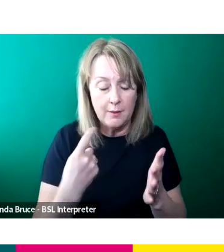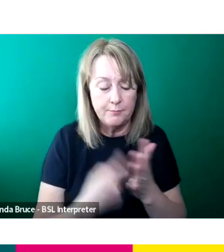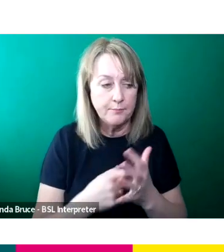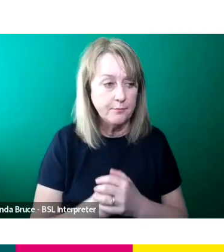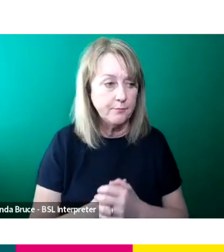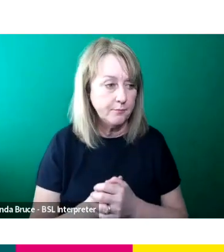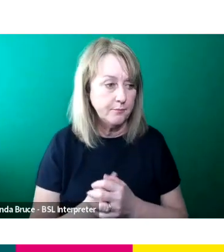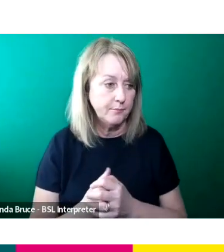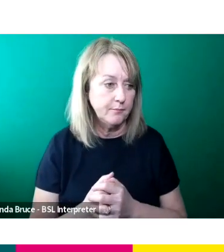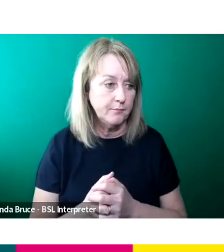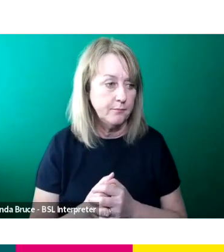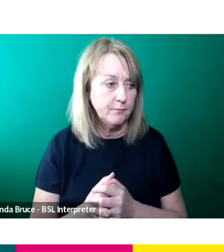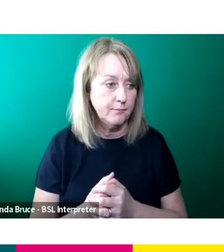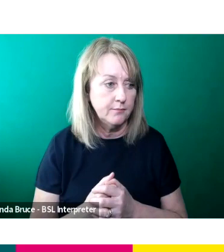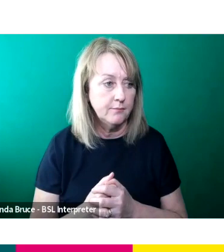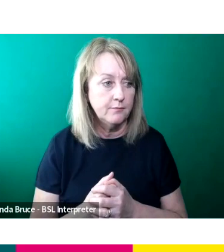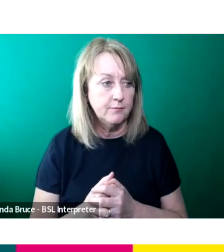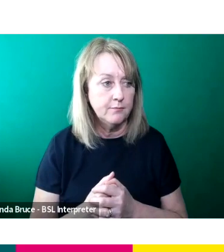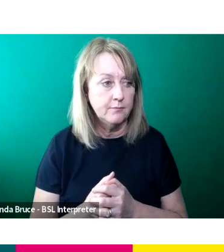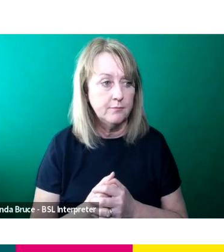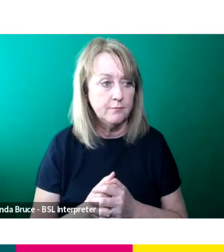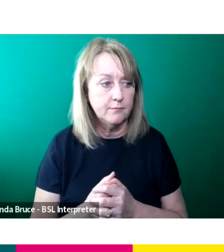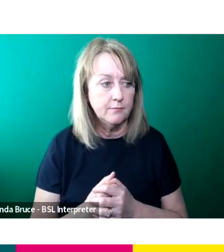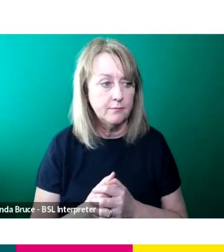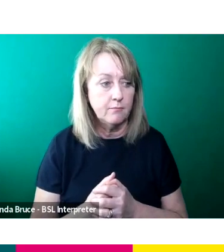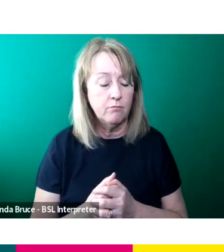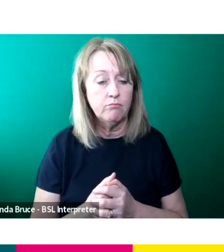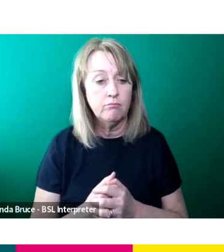“I'm not ashamed, I can't be any different to who I am”